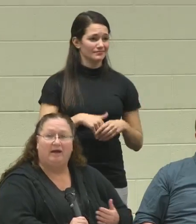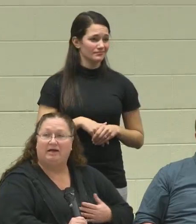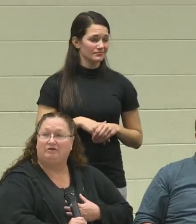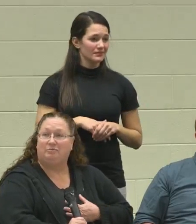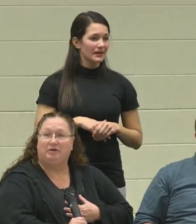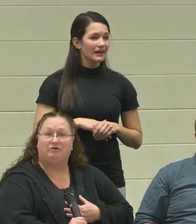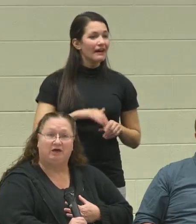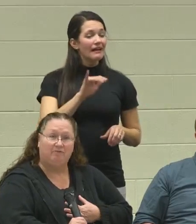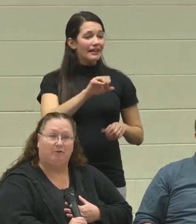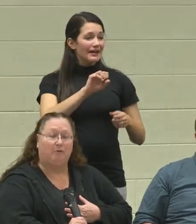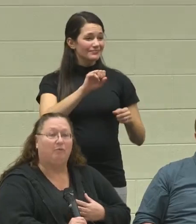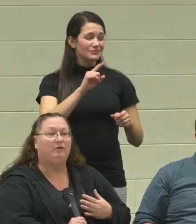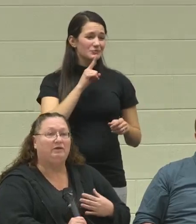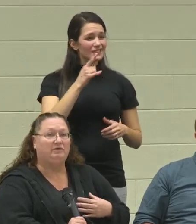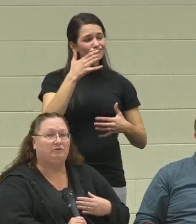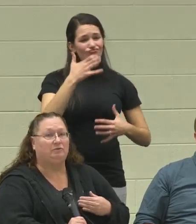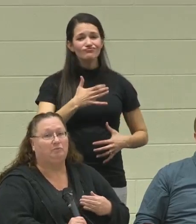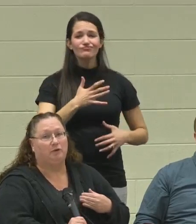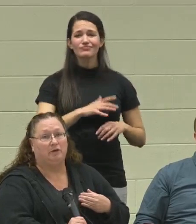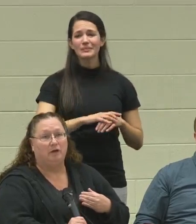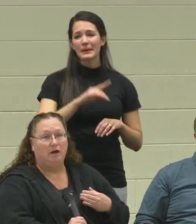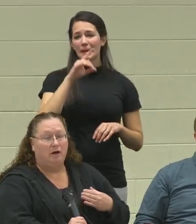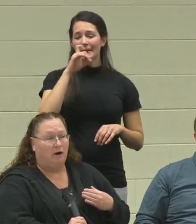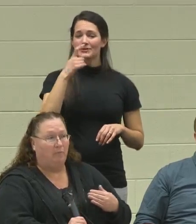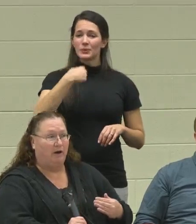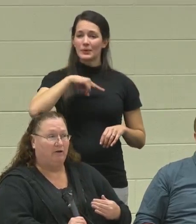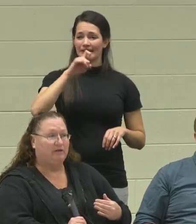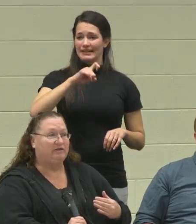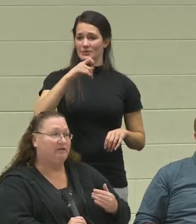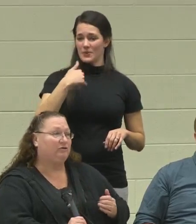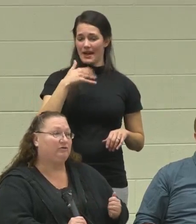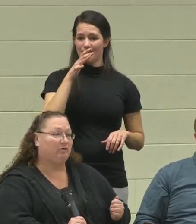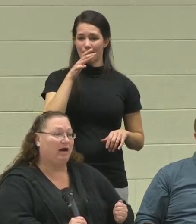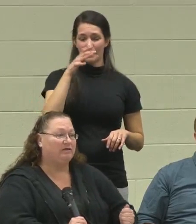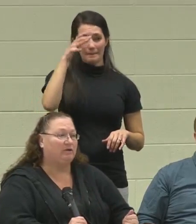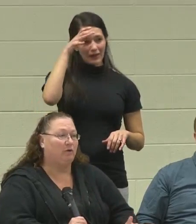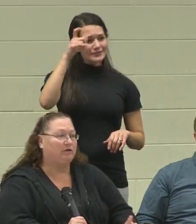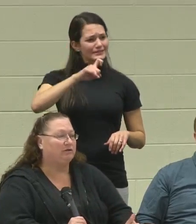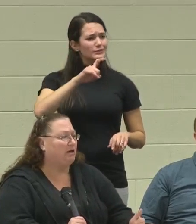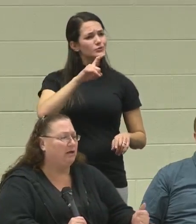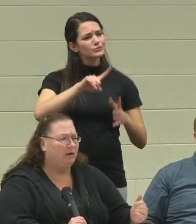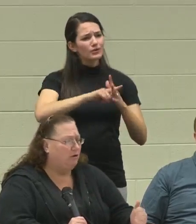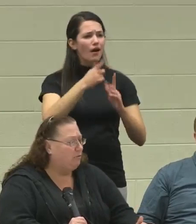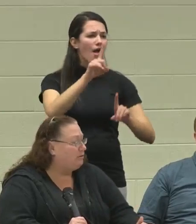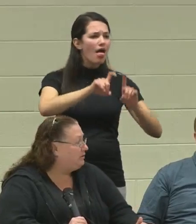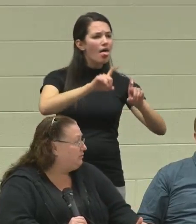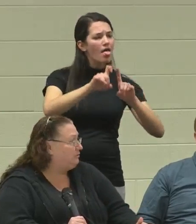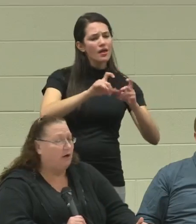That to me is shameful. We need to put... our parents need to start asking questions like: What are you going to do?